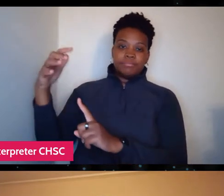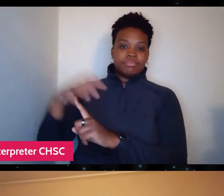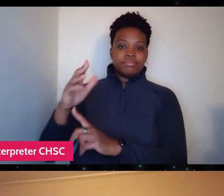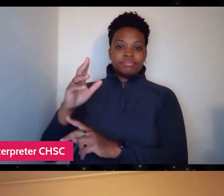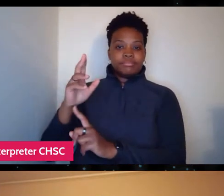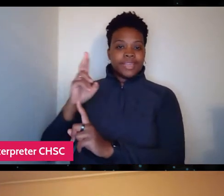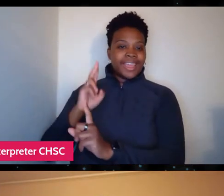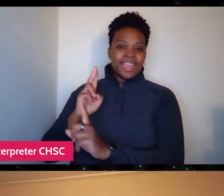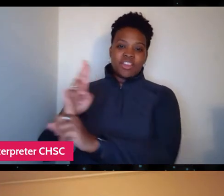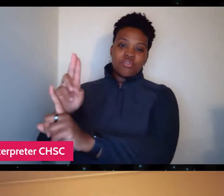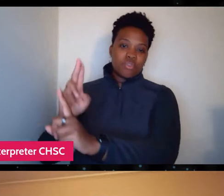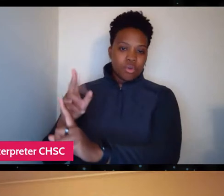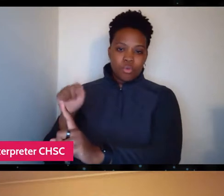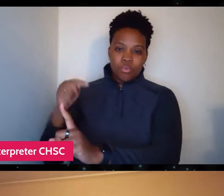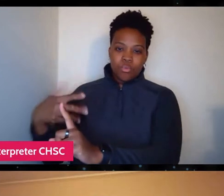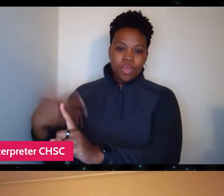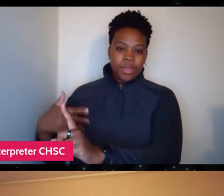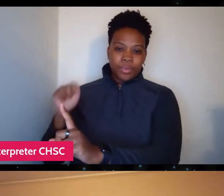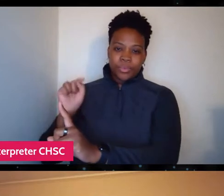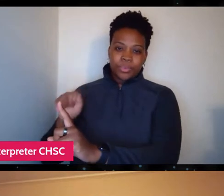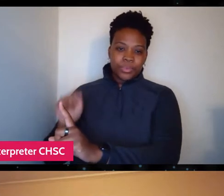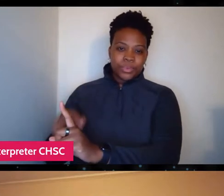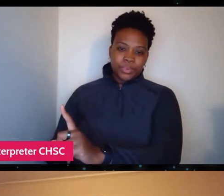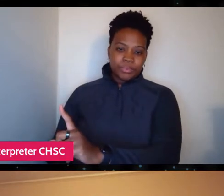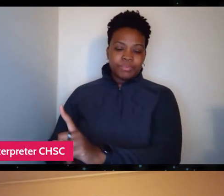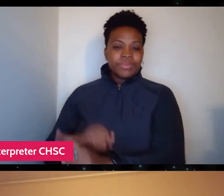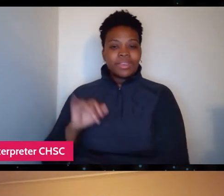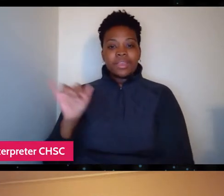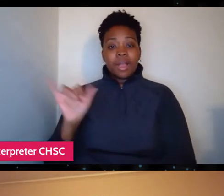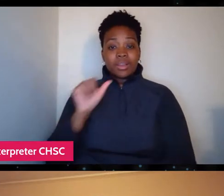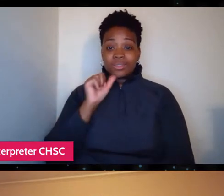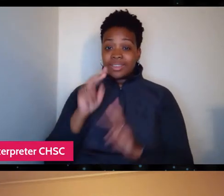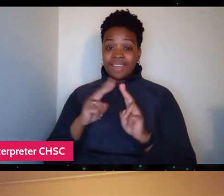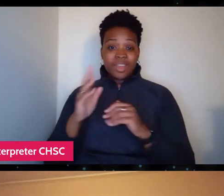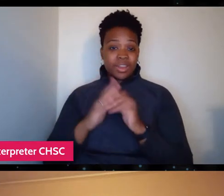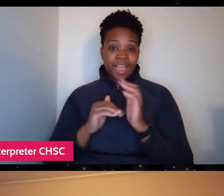but, you know, he's also not very comfortable being in the spotlight.